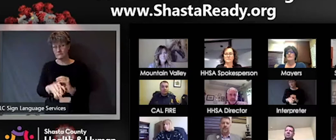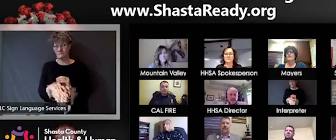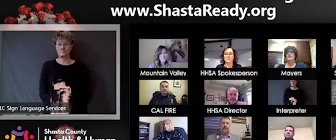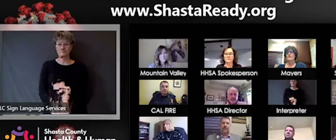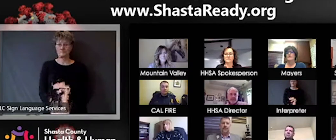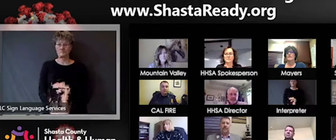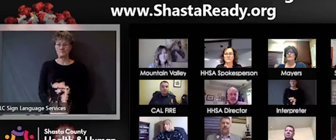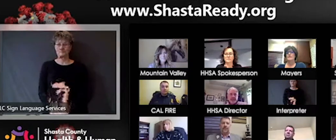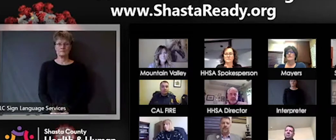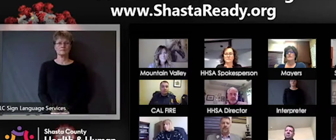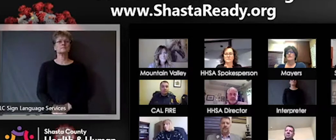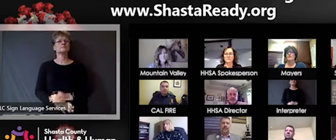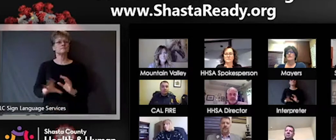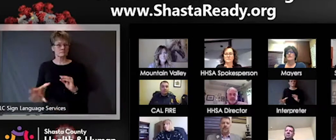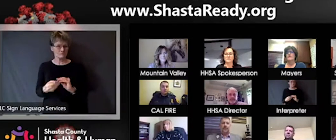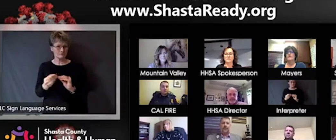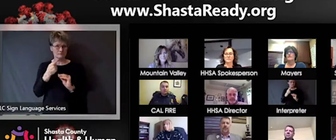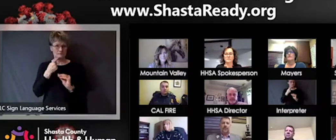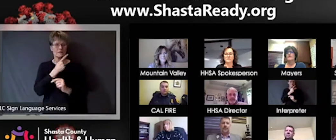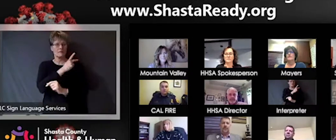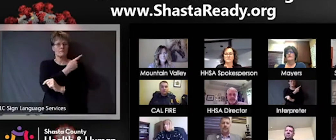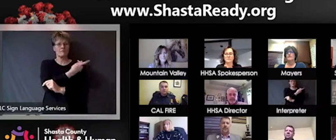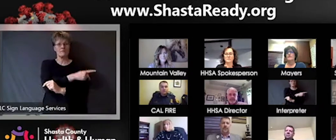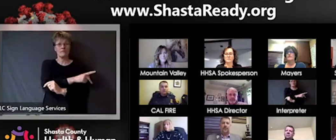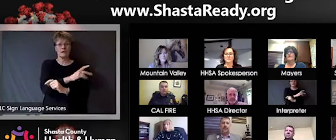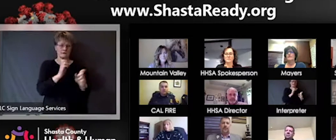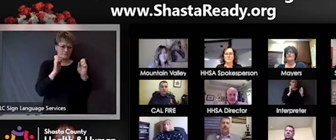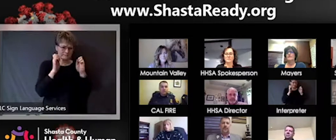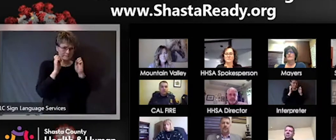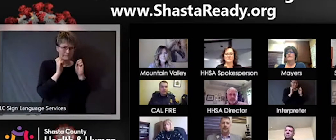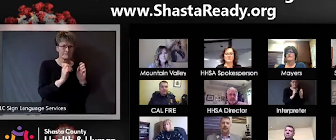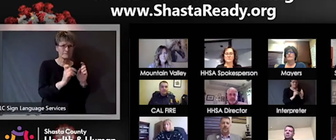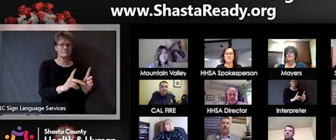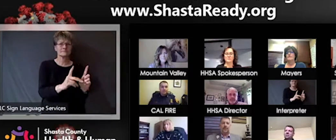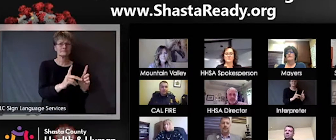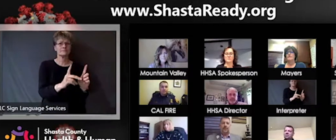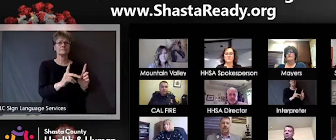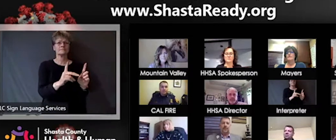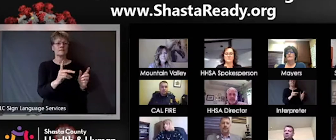education and just trying to get patients to virtually instead of trying